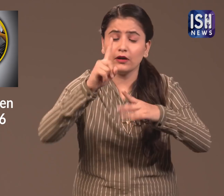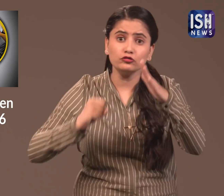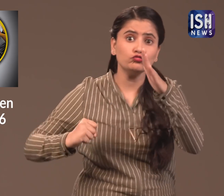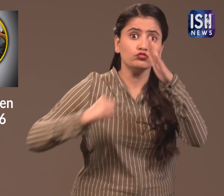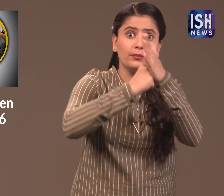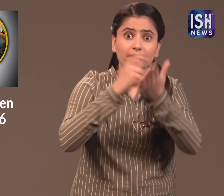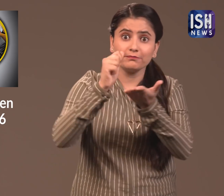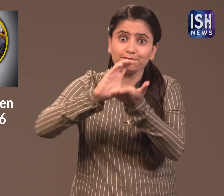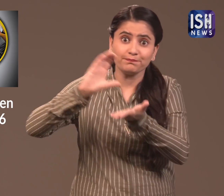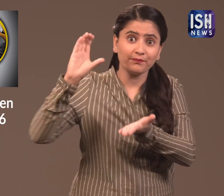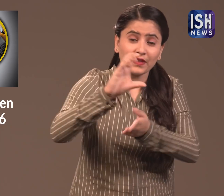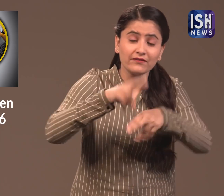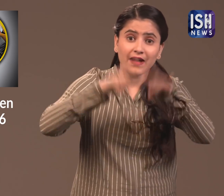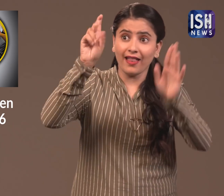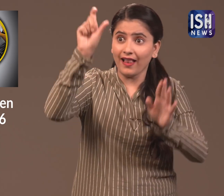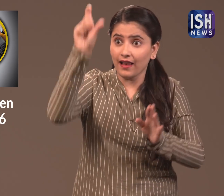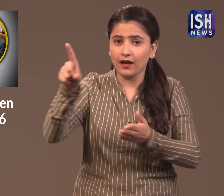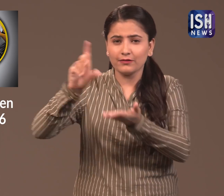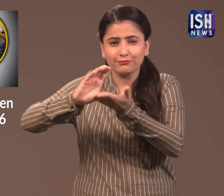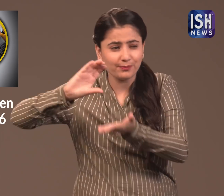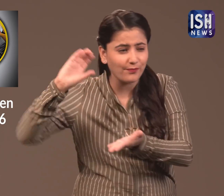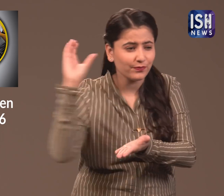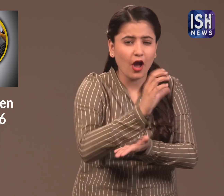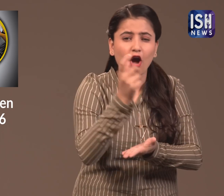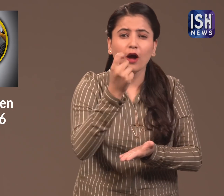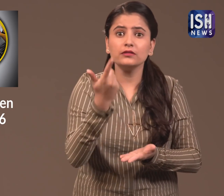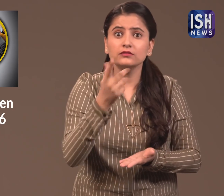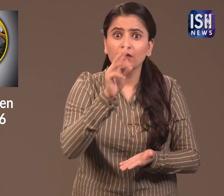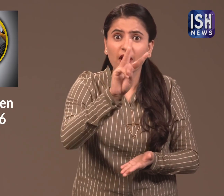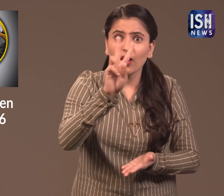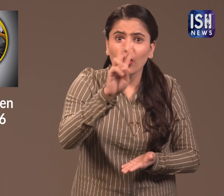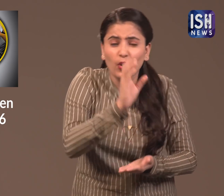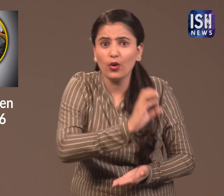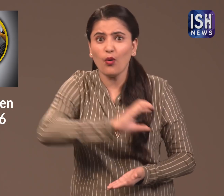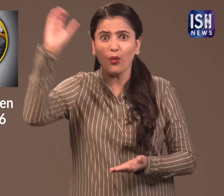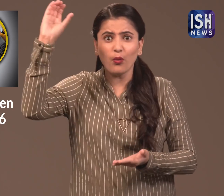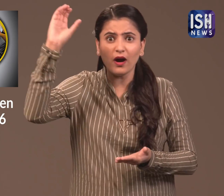The highest bid was Rs 32 crore.